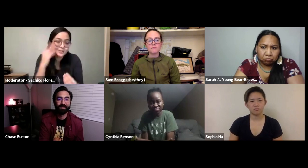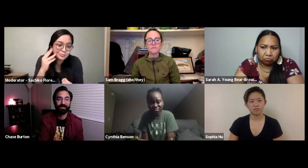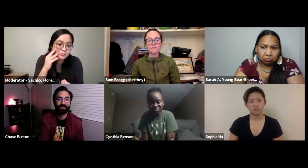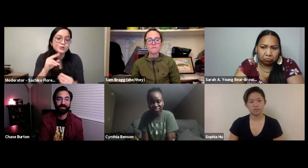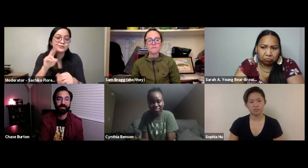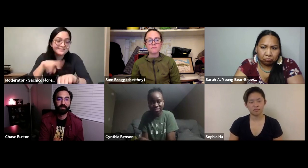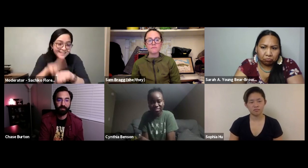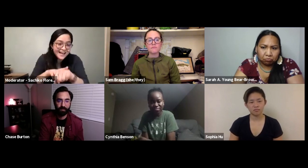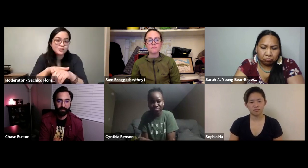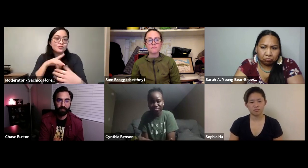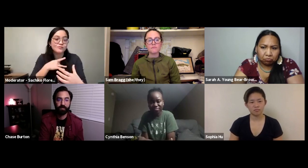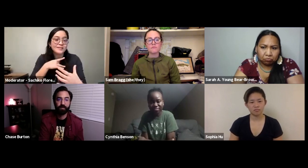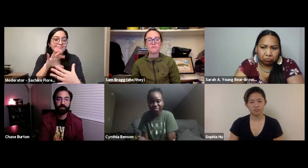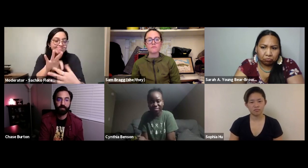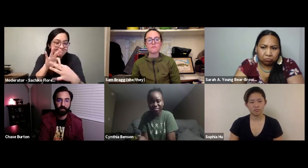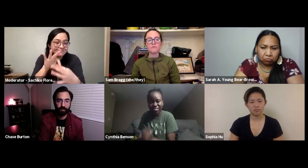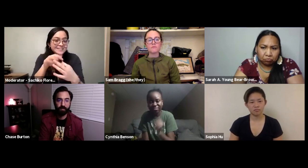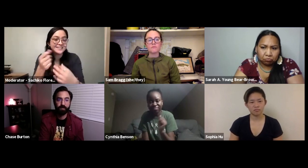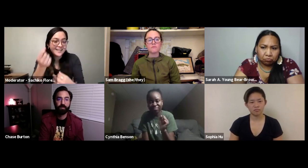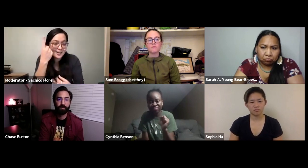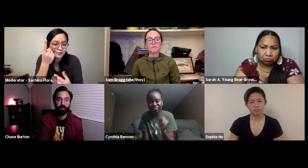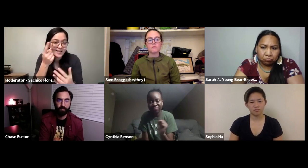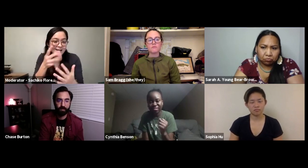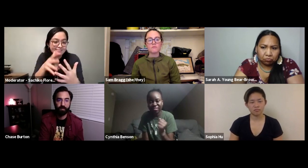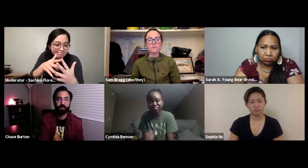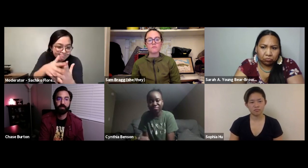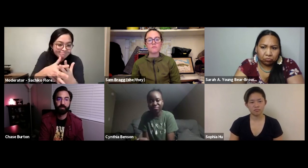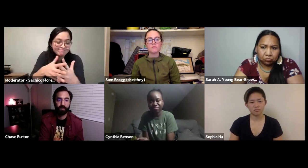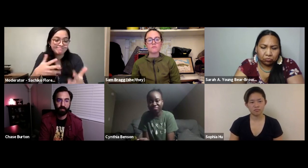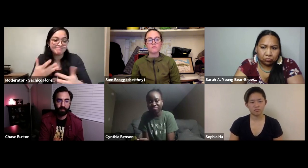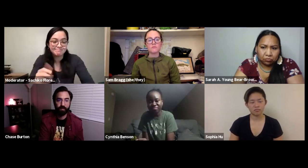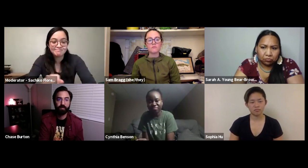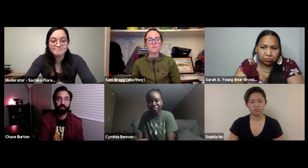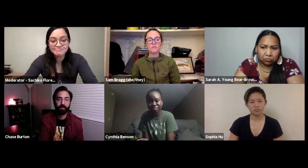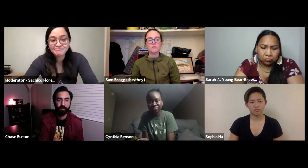To summarize you're trying to encourage deaf people to be outside, to really feel